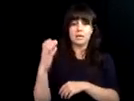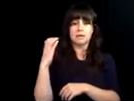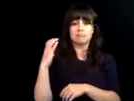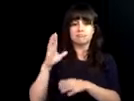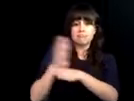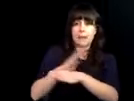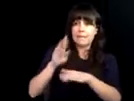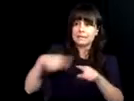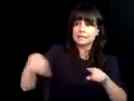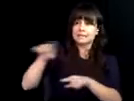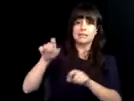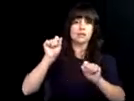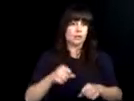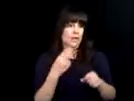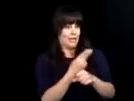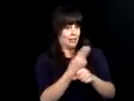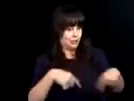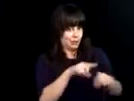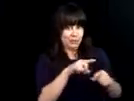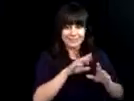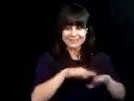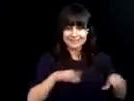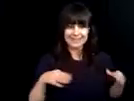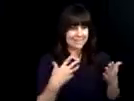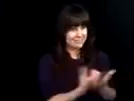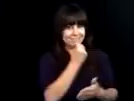They also help with families and Virginia